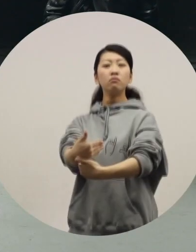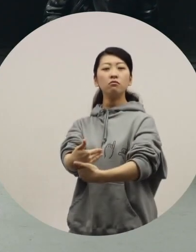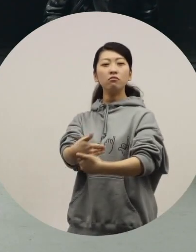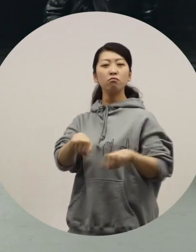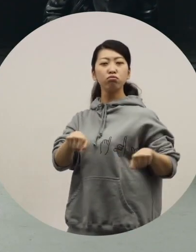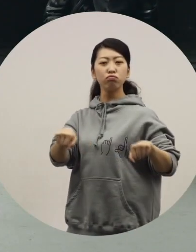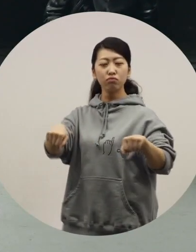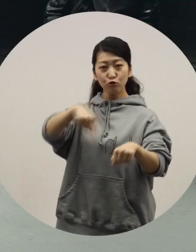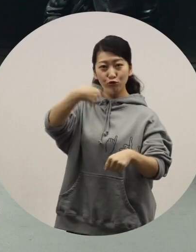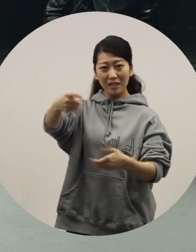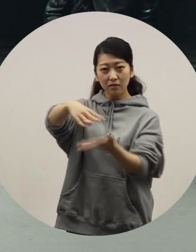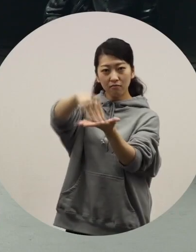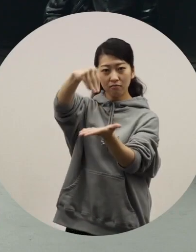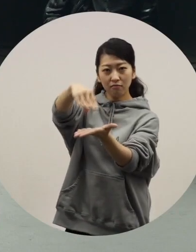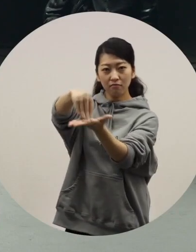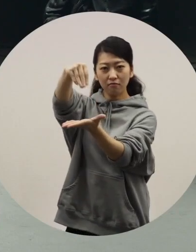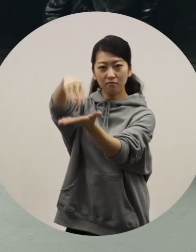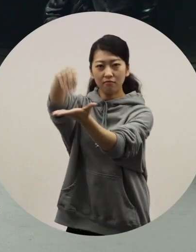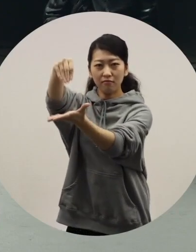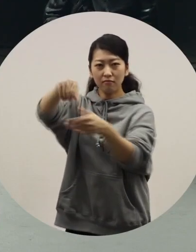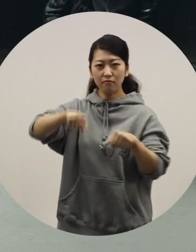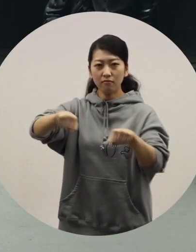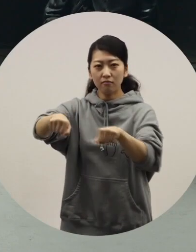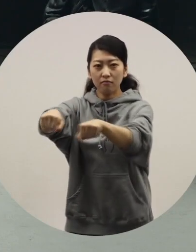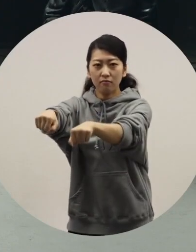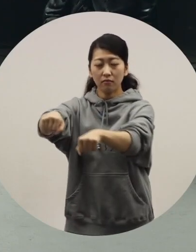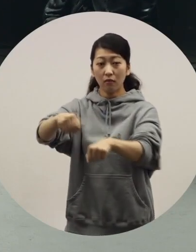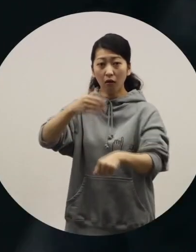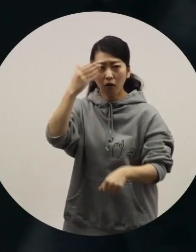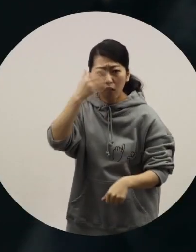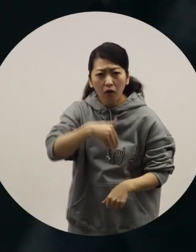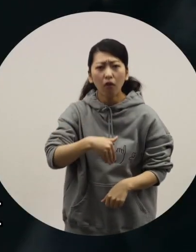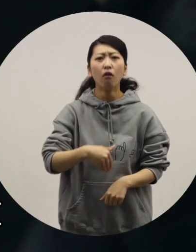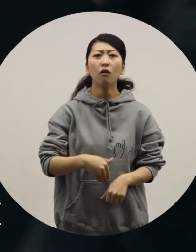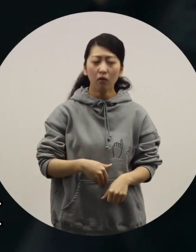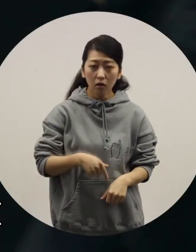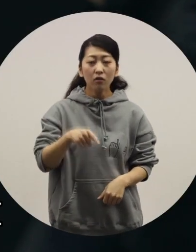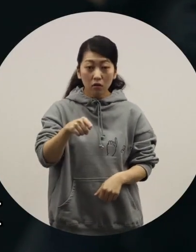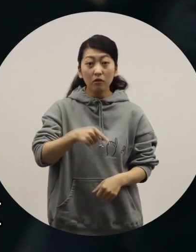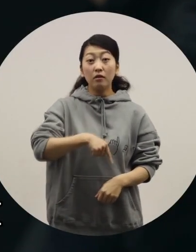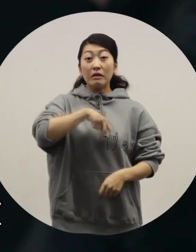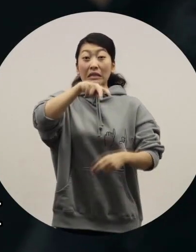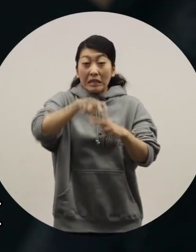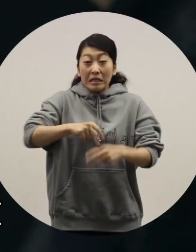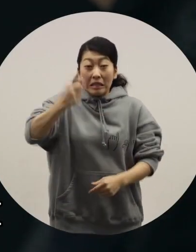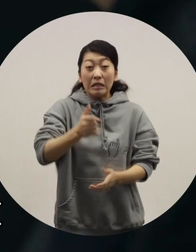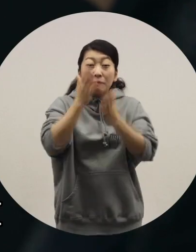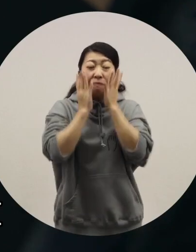and go to the next tent. [Toriyama] I see. [Azuma] Then, they will remove their makeup quickly,